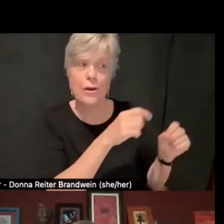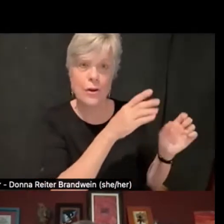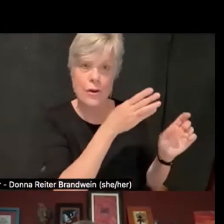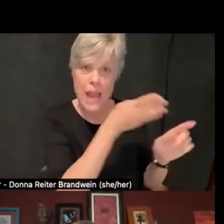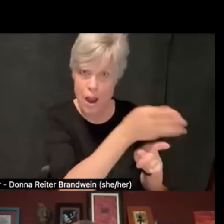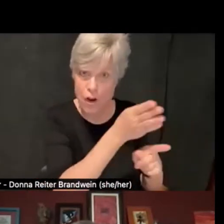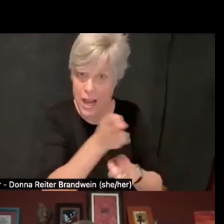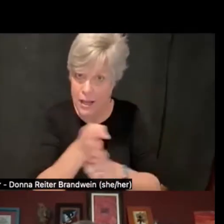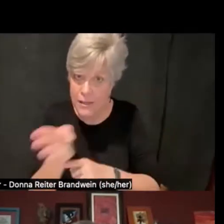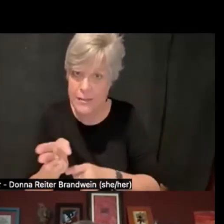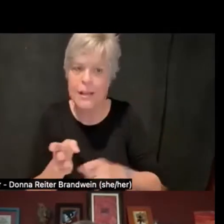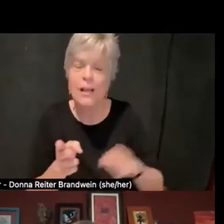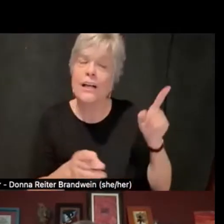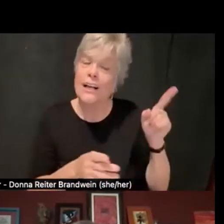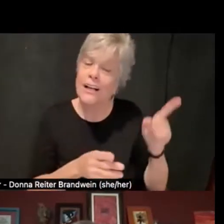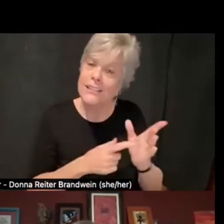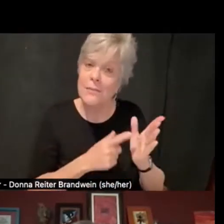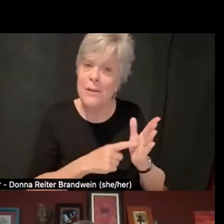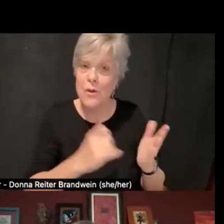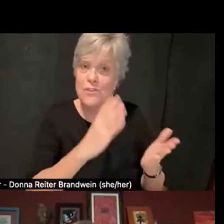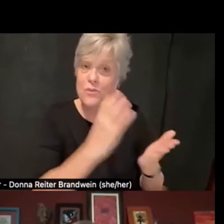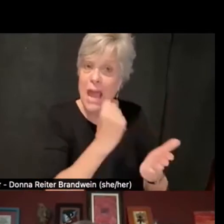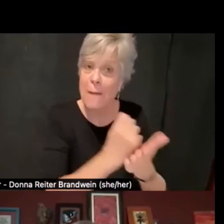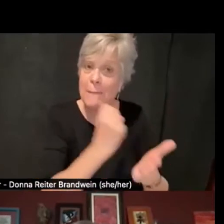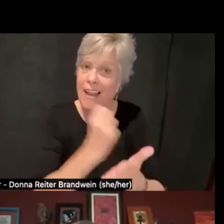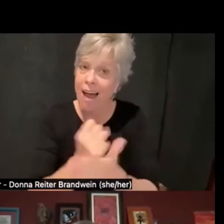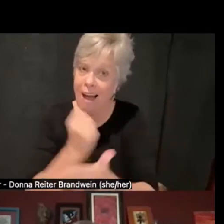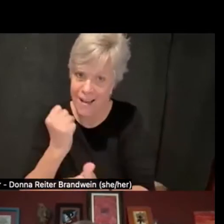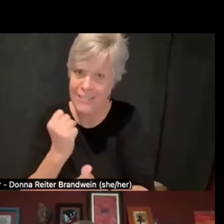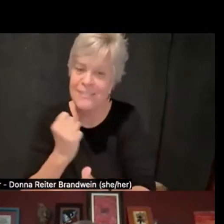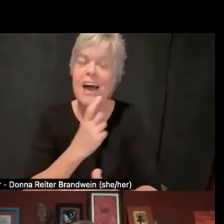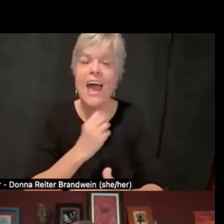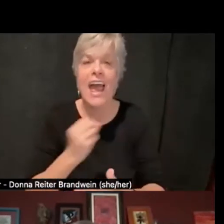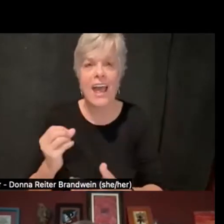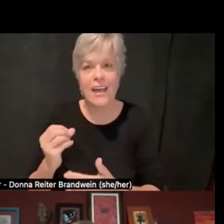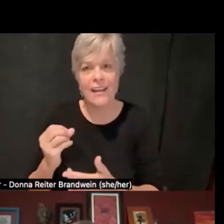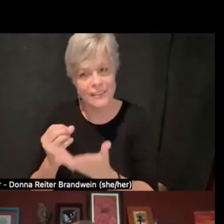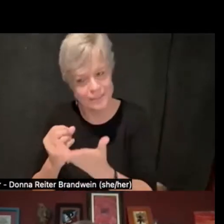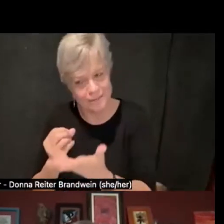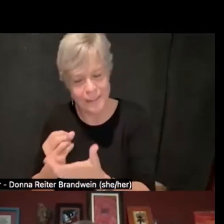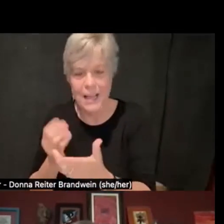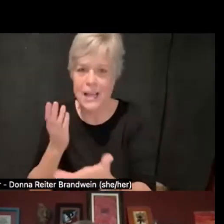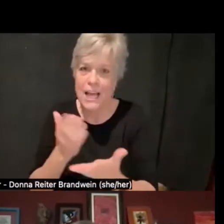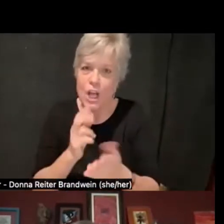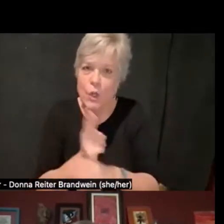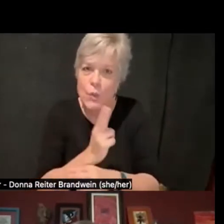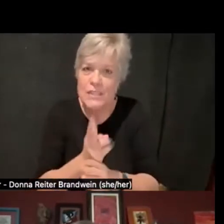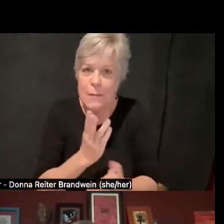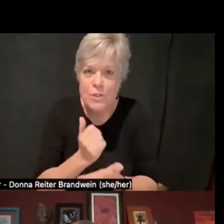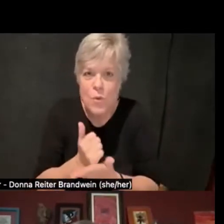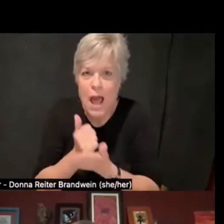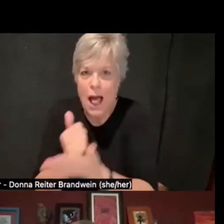to address some of the areas of campus that may need a little help understanding the new vision,